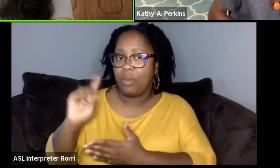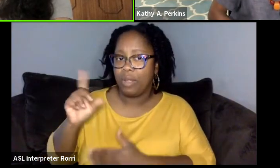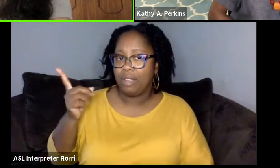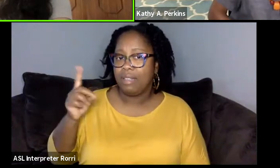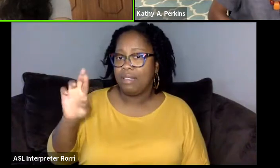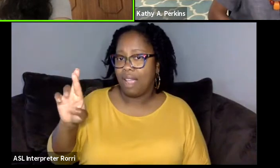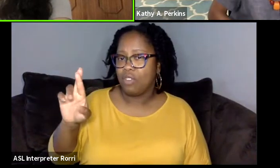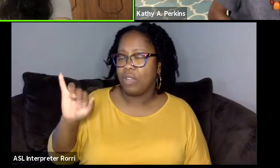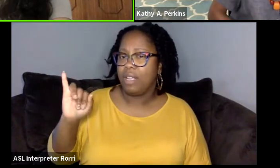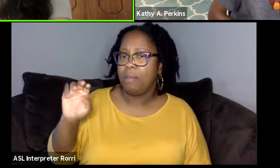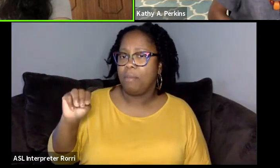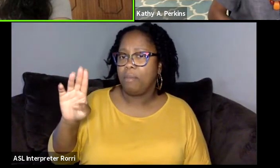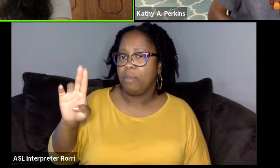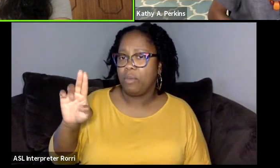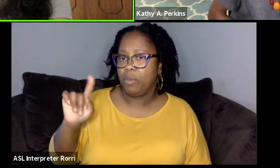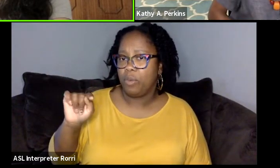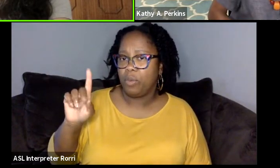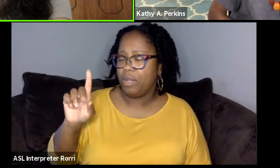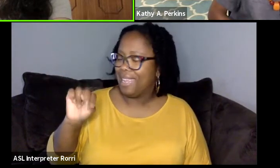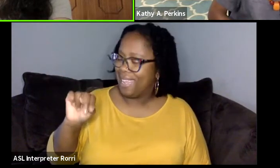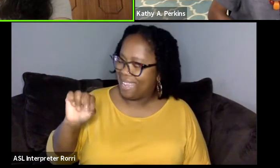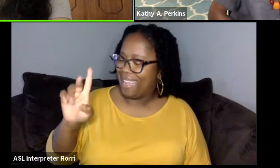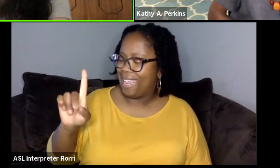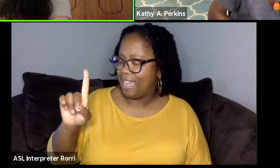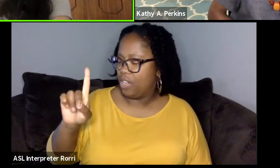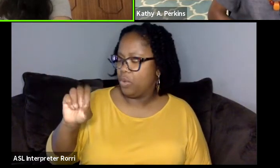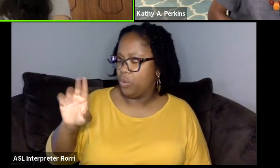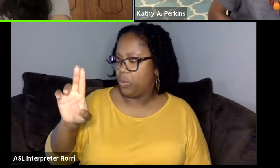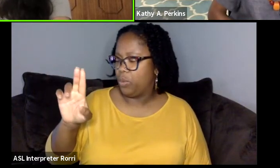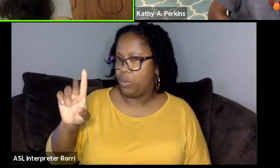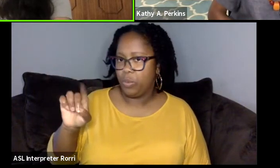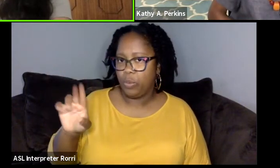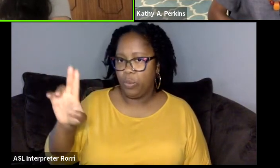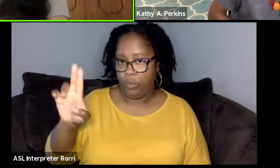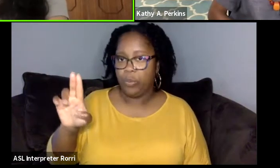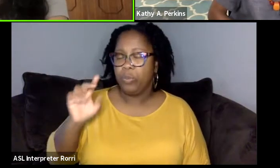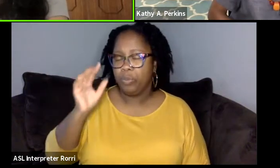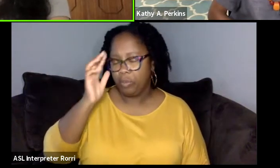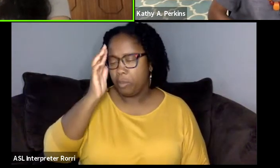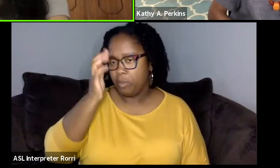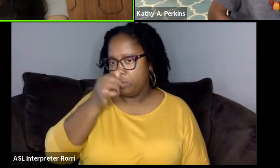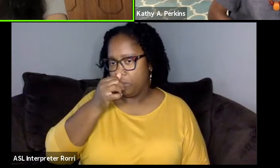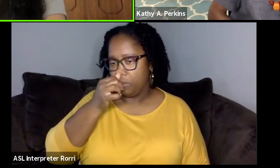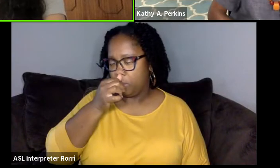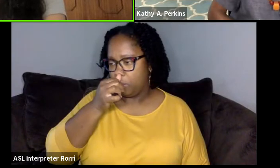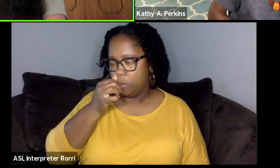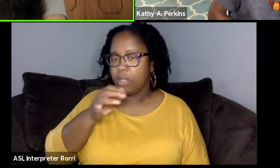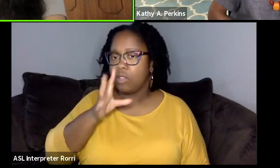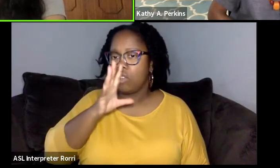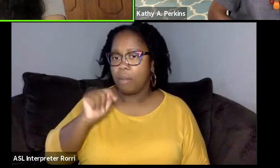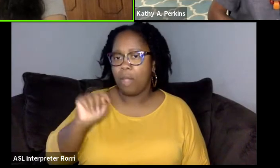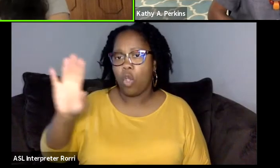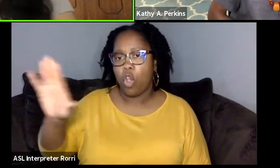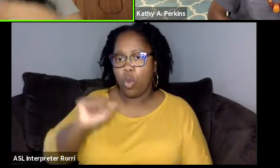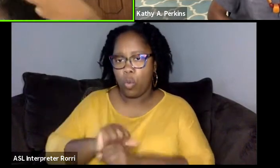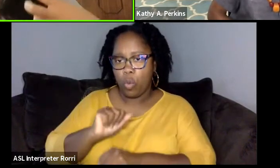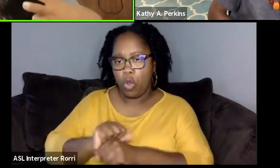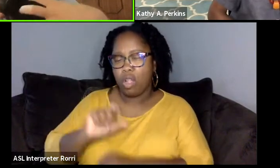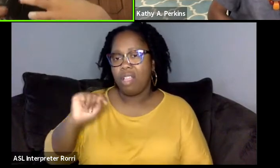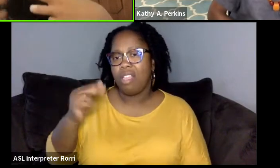on an important conversation on this panel. And she was talking about her work with the creative ensemble and the Craft Institute. One of the things she mentioned